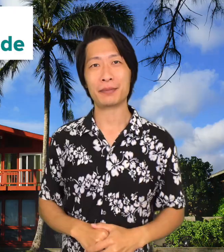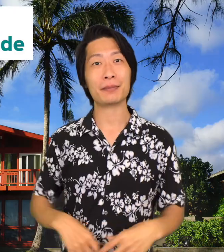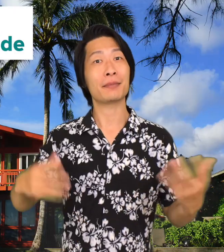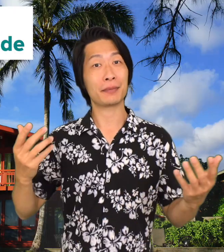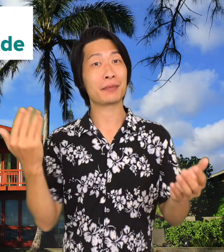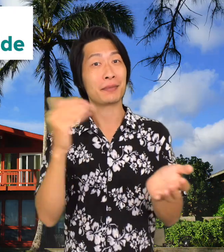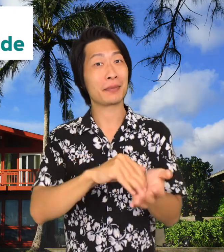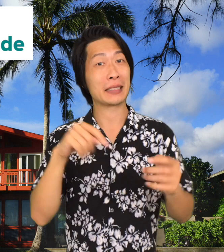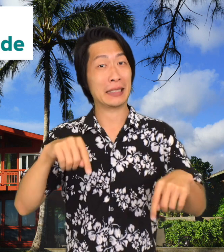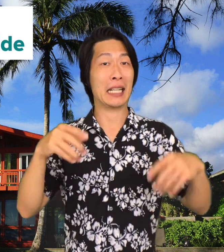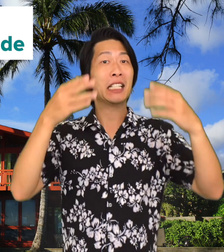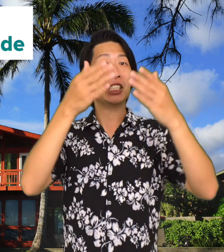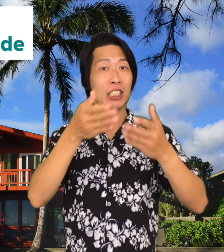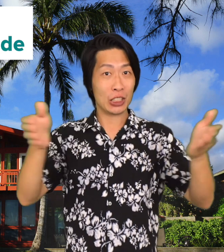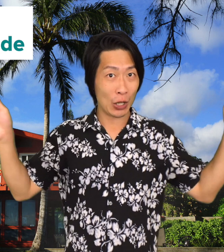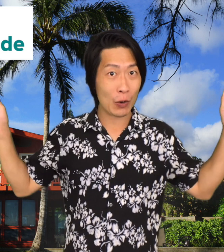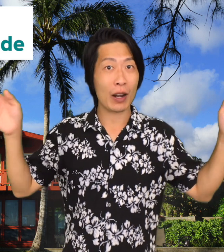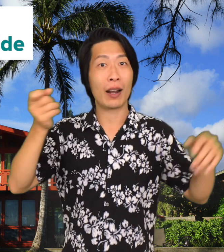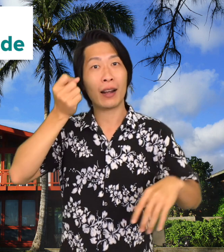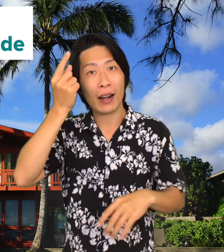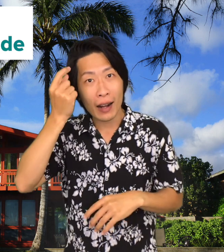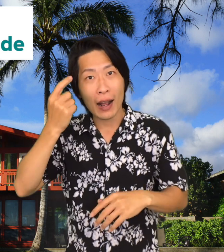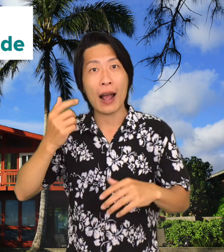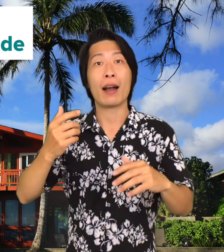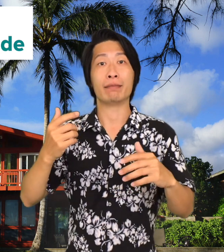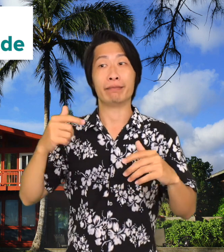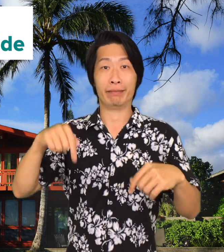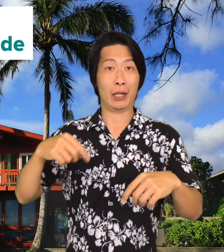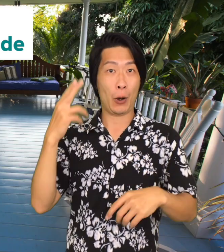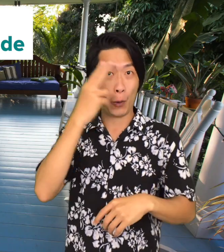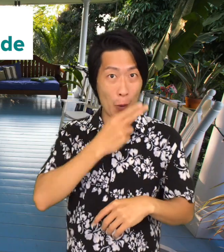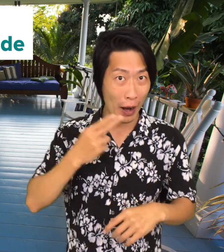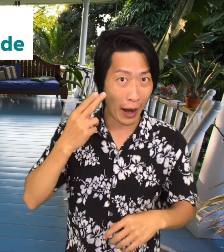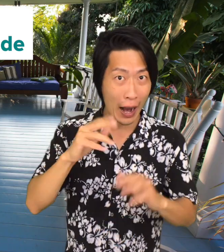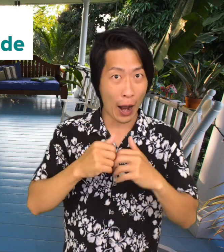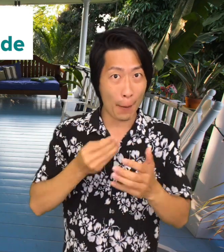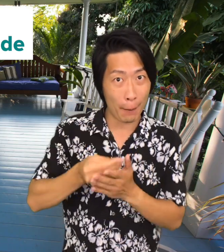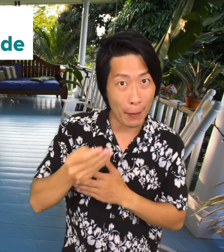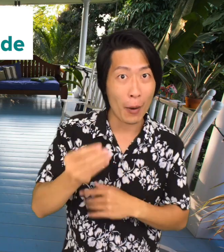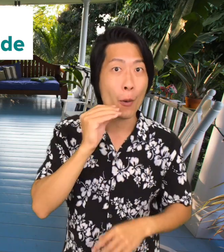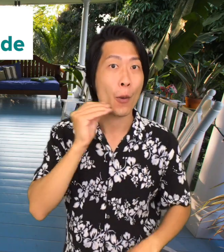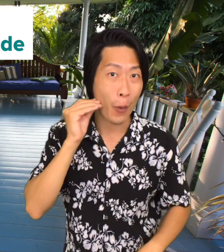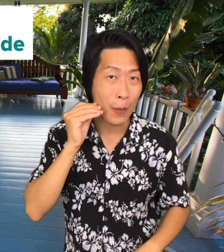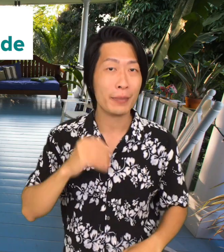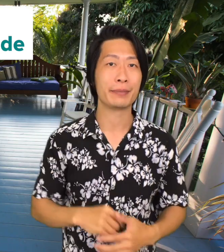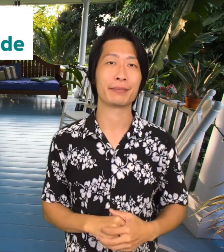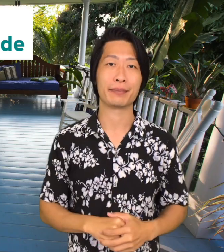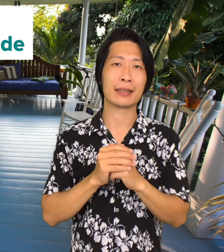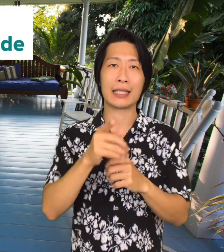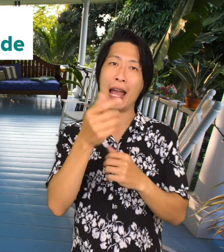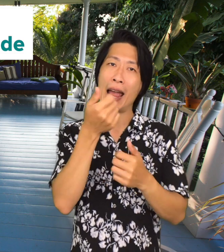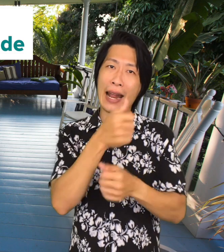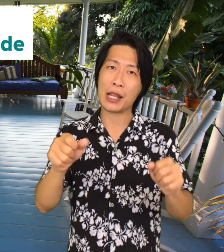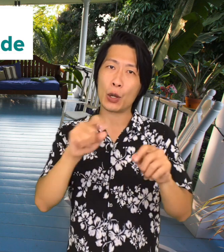Again, this is just a general overview of how to purchase a home in Hawaii and what the process is like. If you have